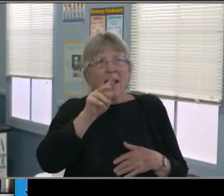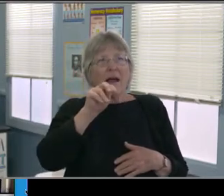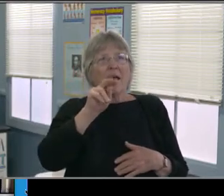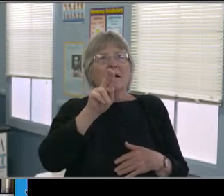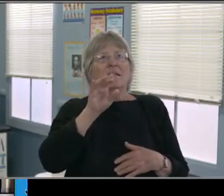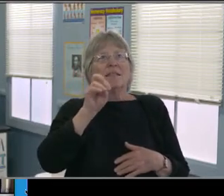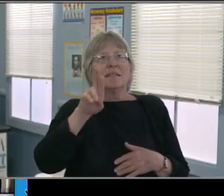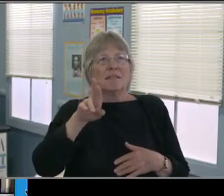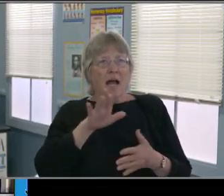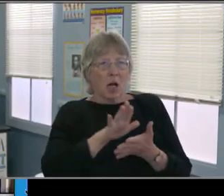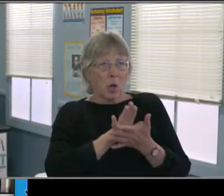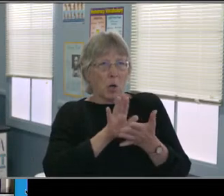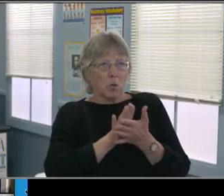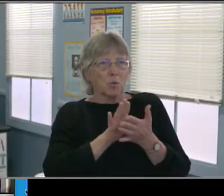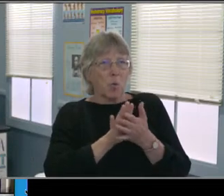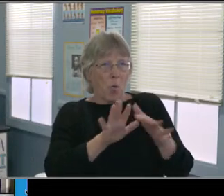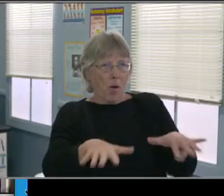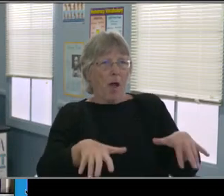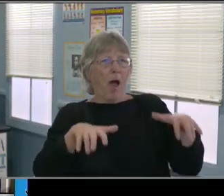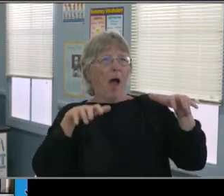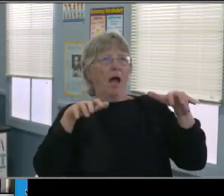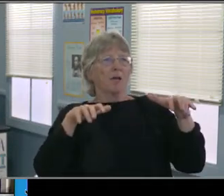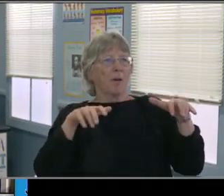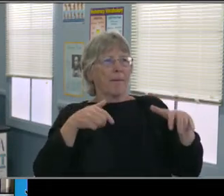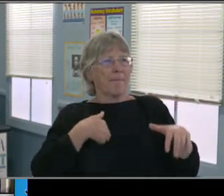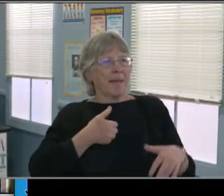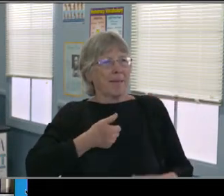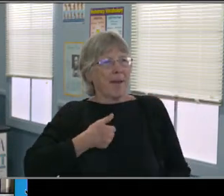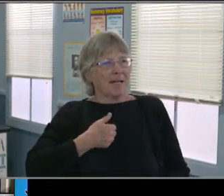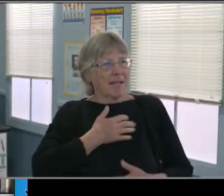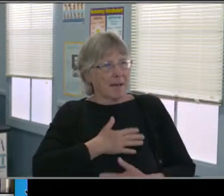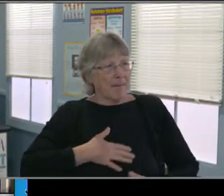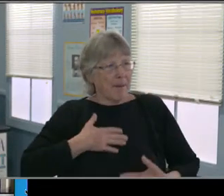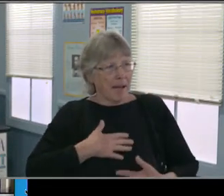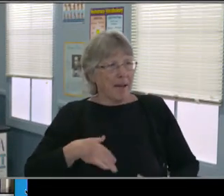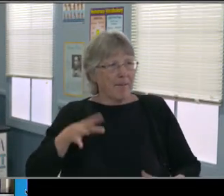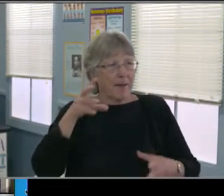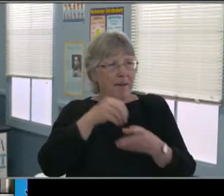but just because they've lost that routine of doing things a certain way.